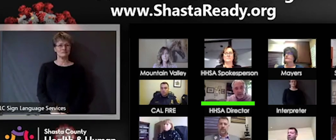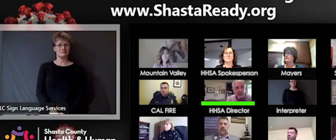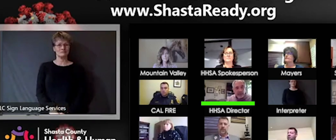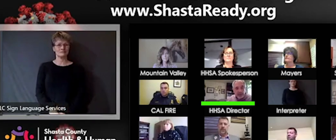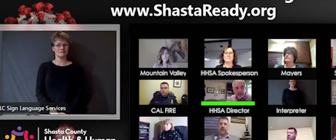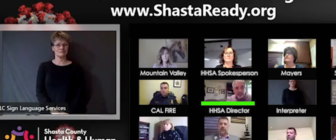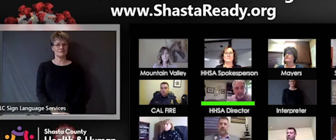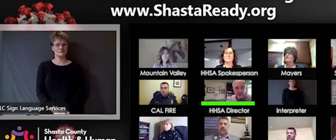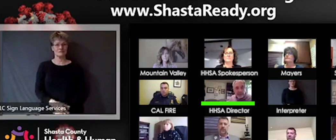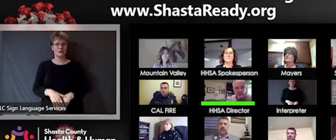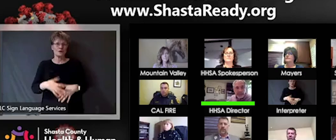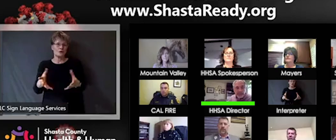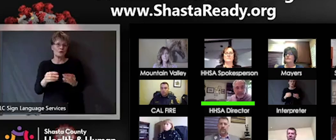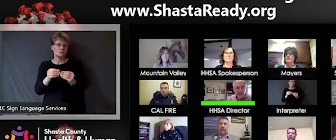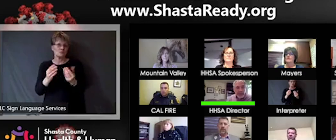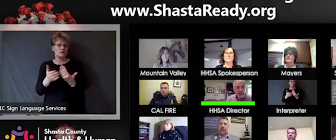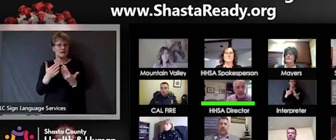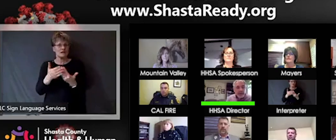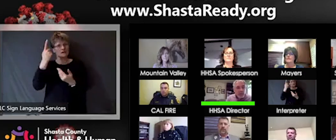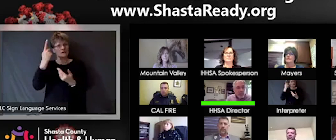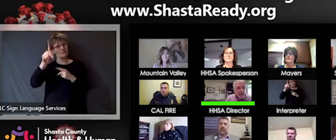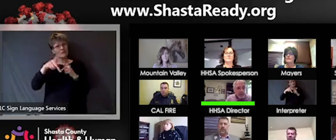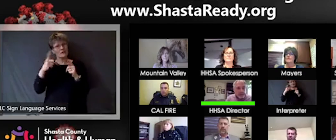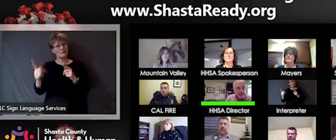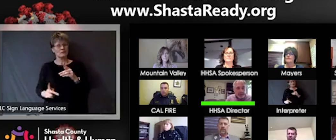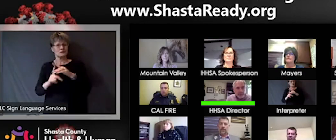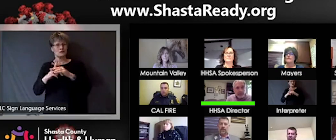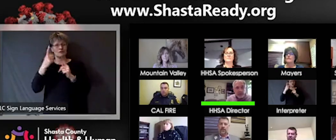actually more convenient for people to attend. So we've had more participation,